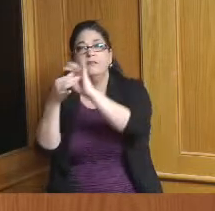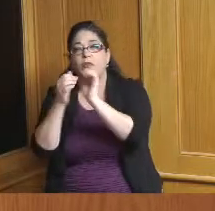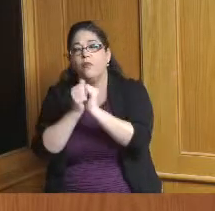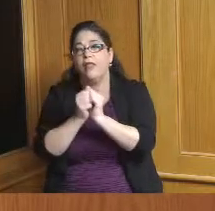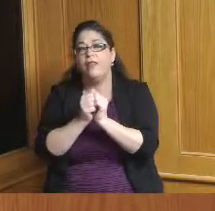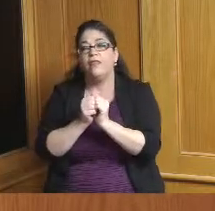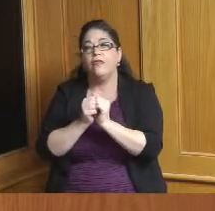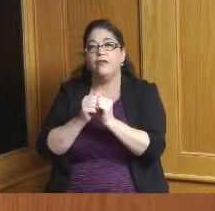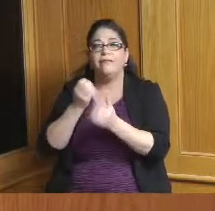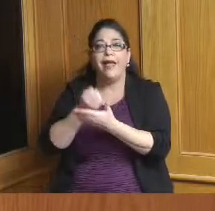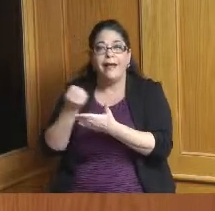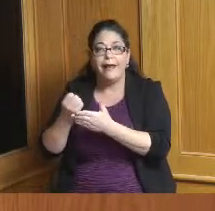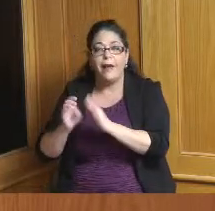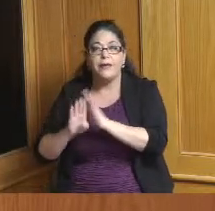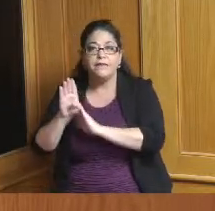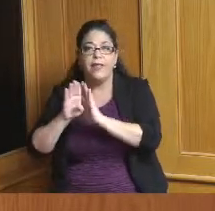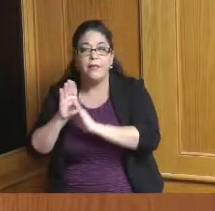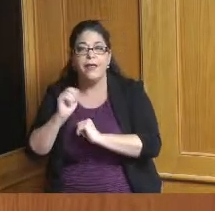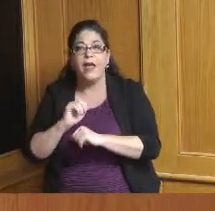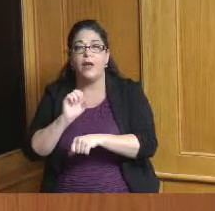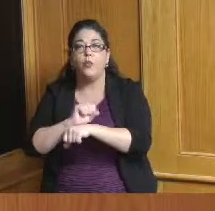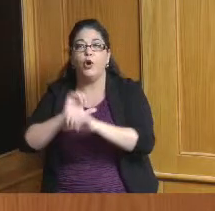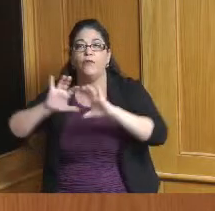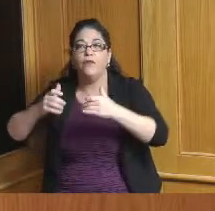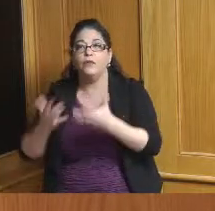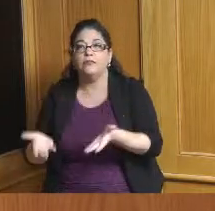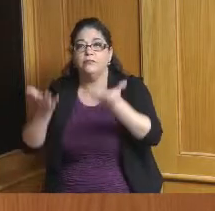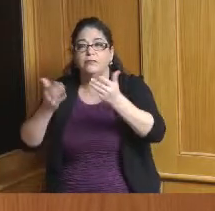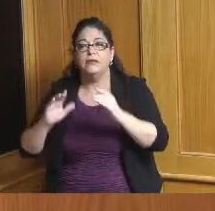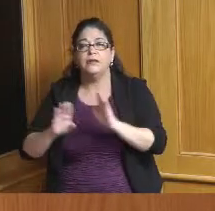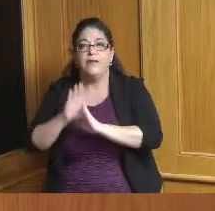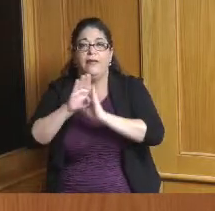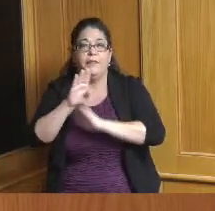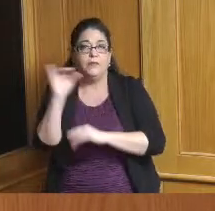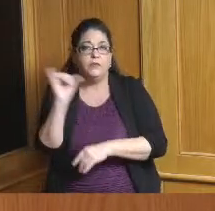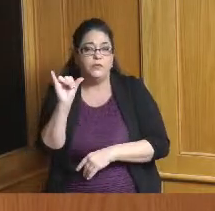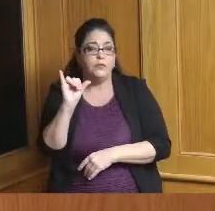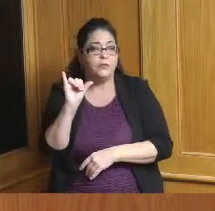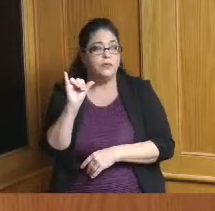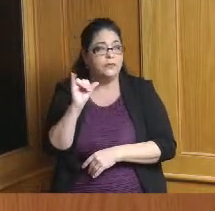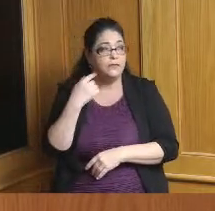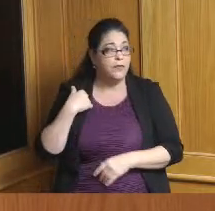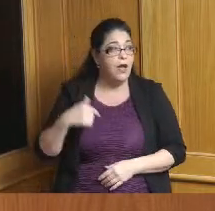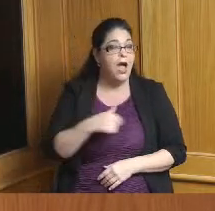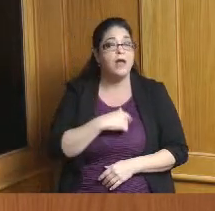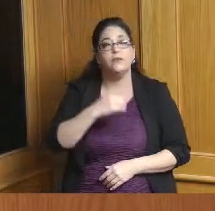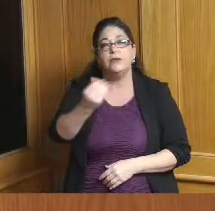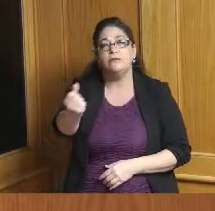development so I just want to throw that out there as maybe a nexus for us as we think about you know